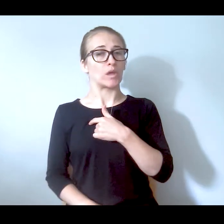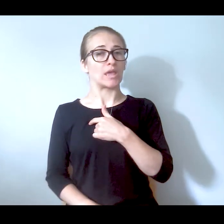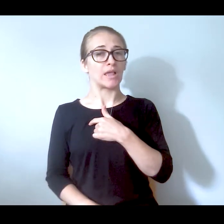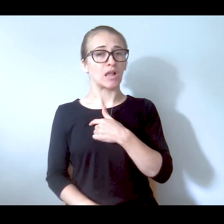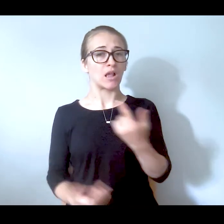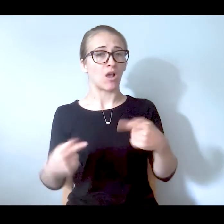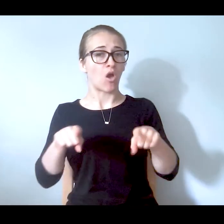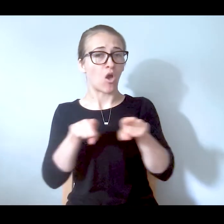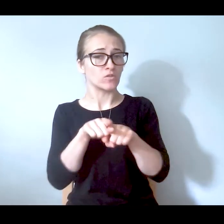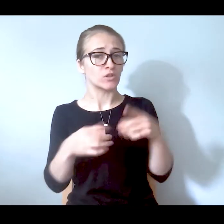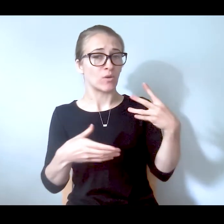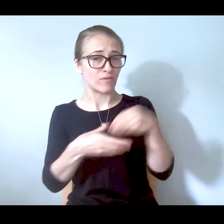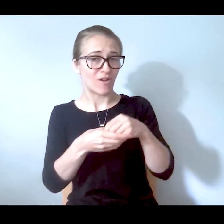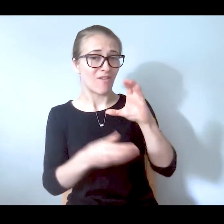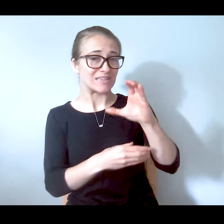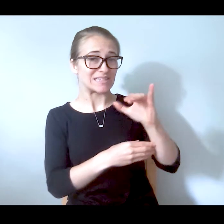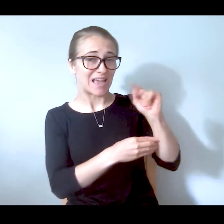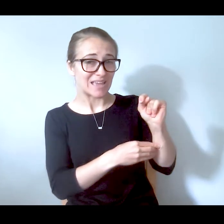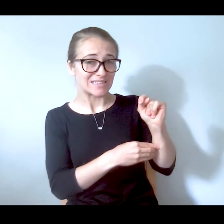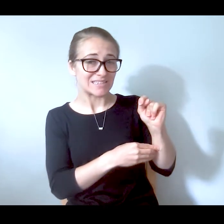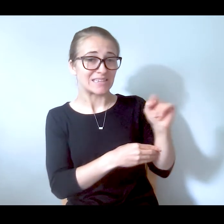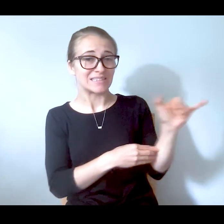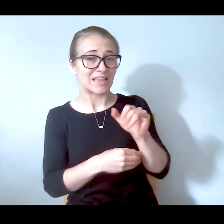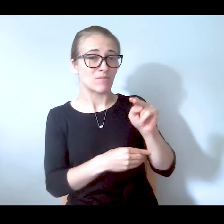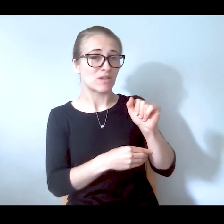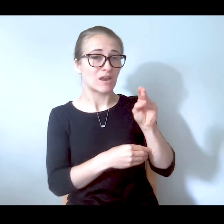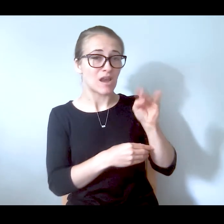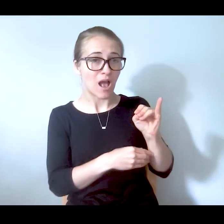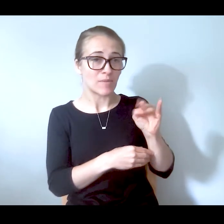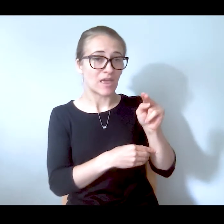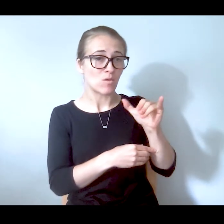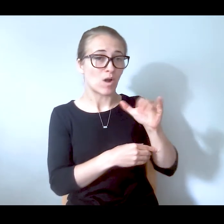CCIT, as well as NAMI NYC against the last